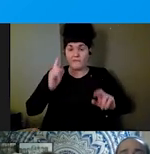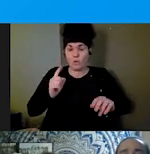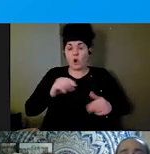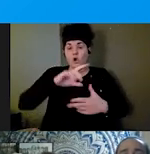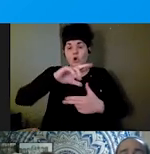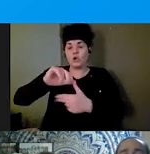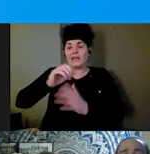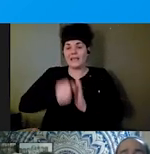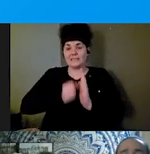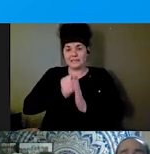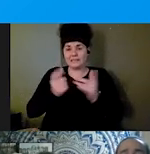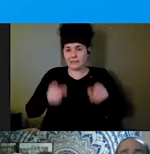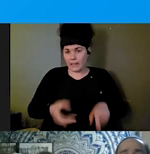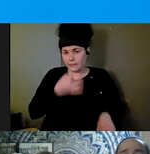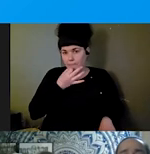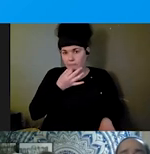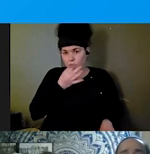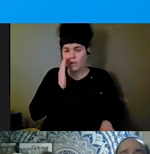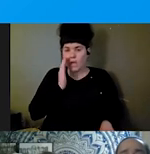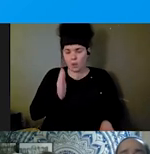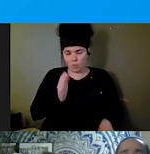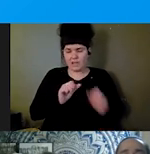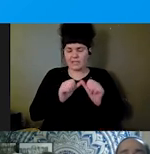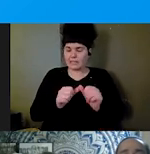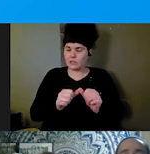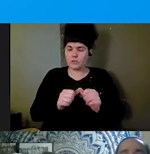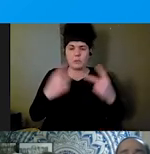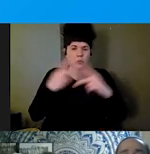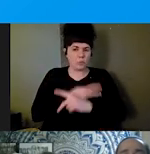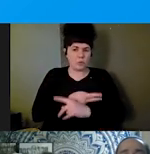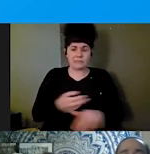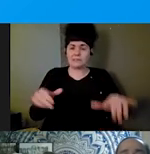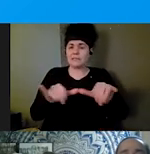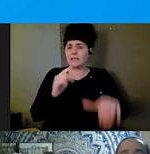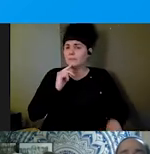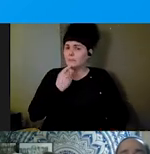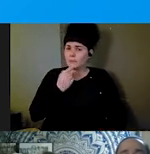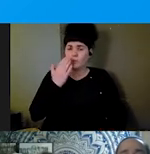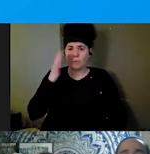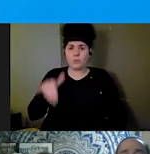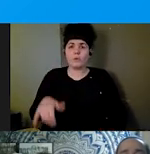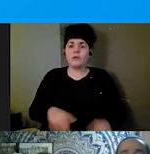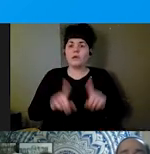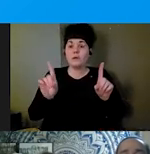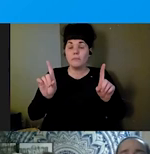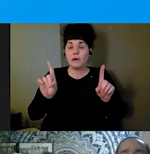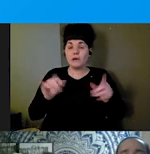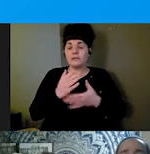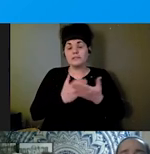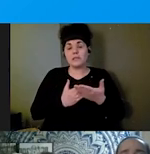frequency in size and magnitude and in events. But some statistics or some highlights to just share and